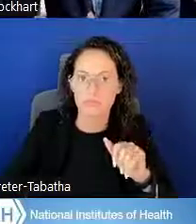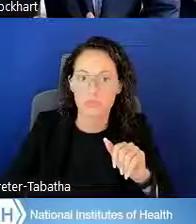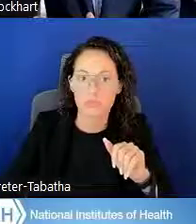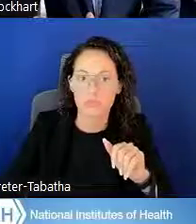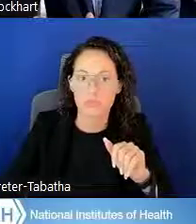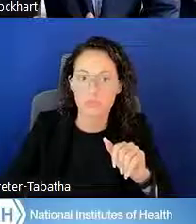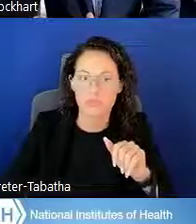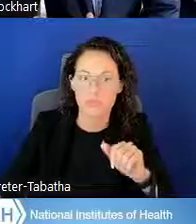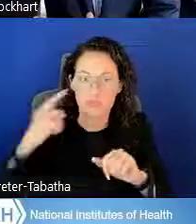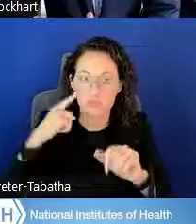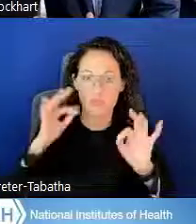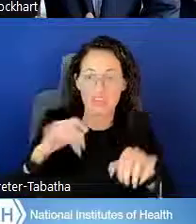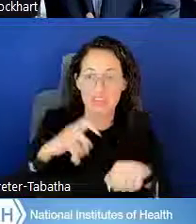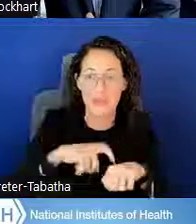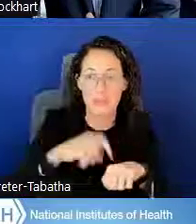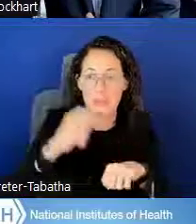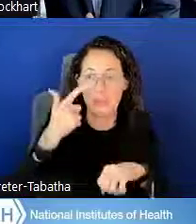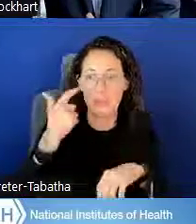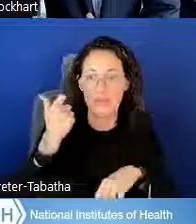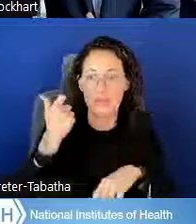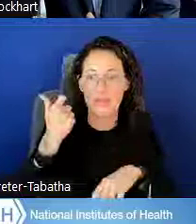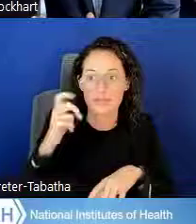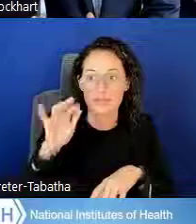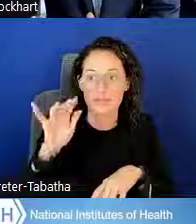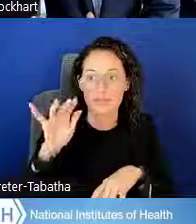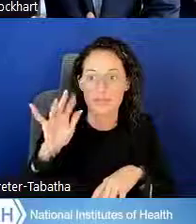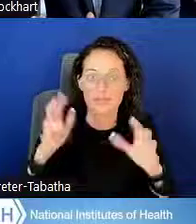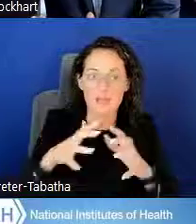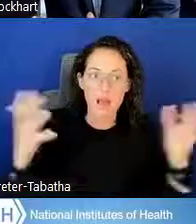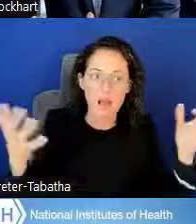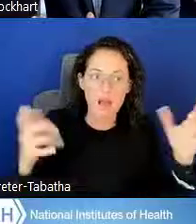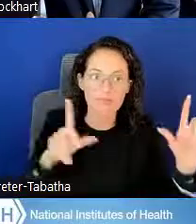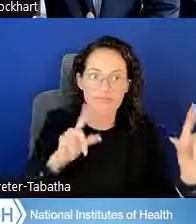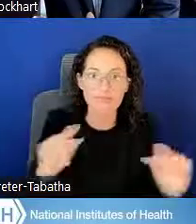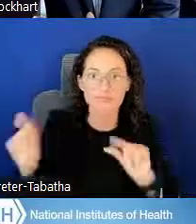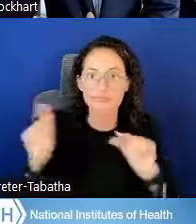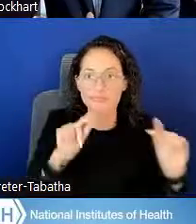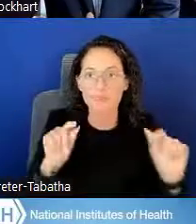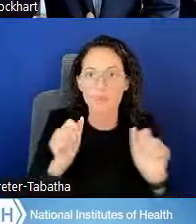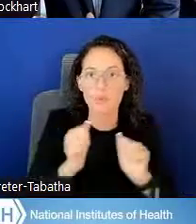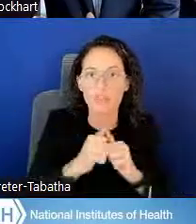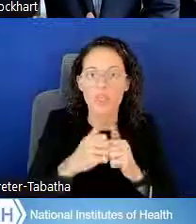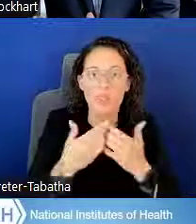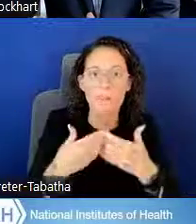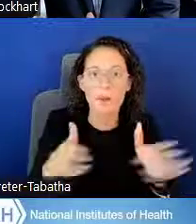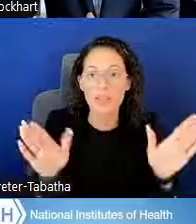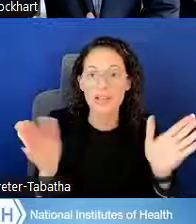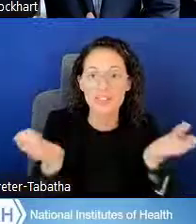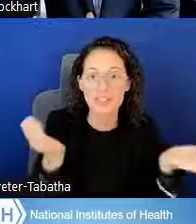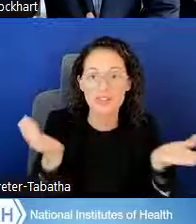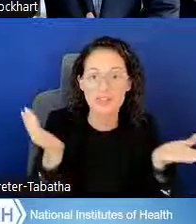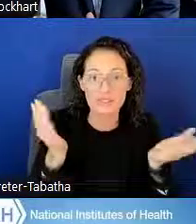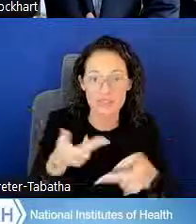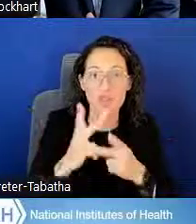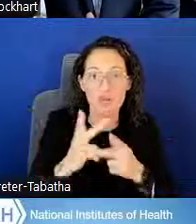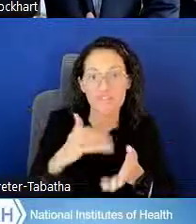because of a lot of the chatter with public service loan forgiveness and, of course,